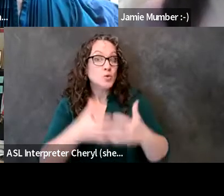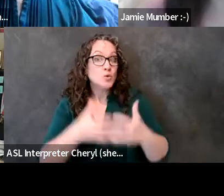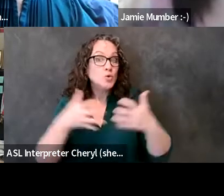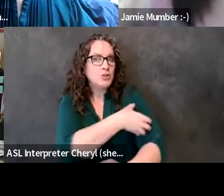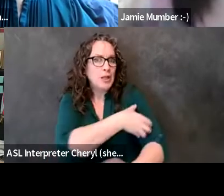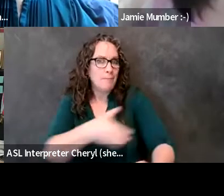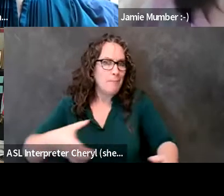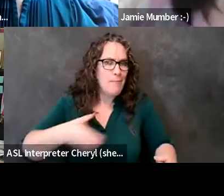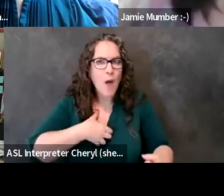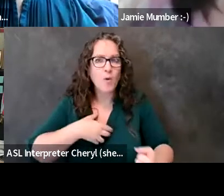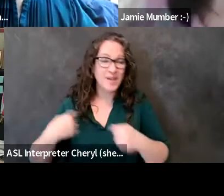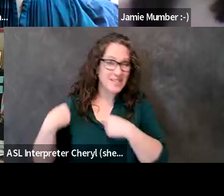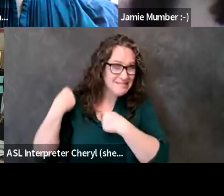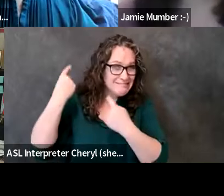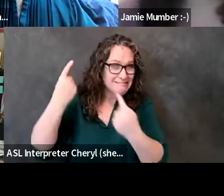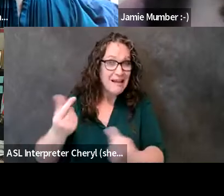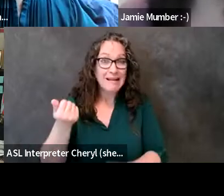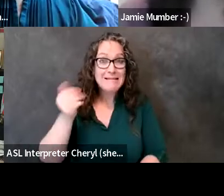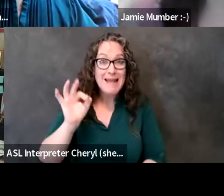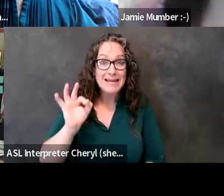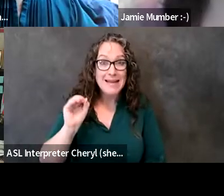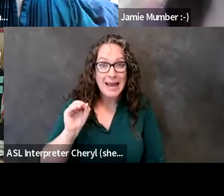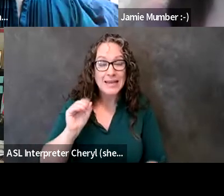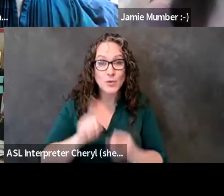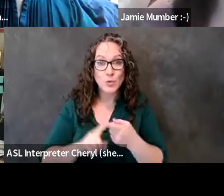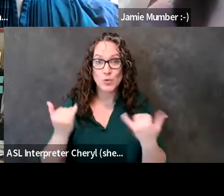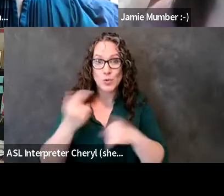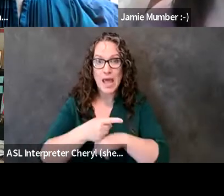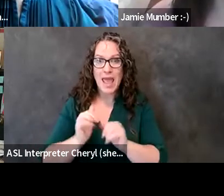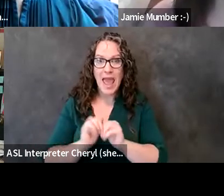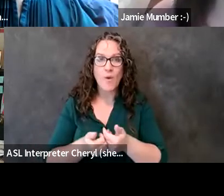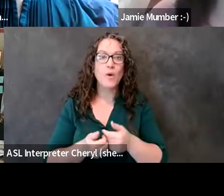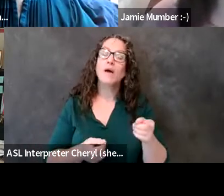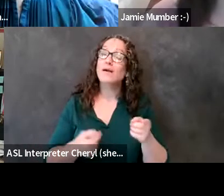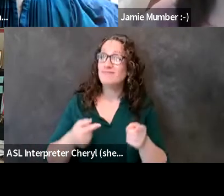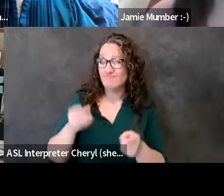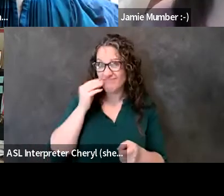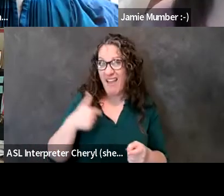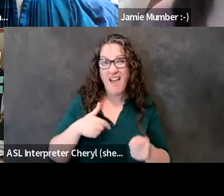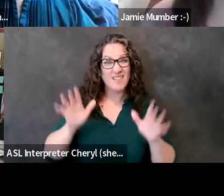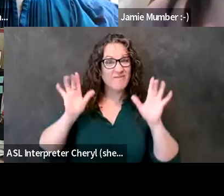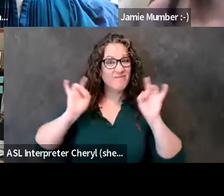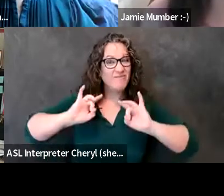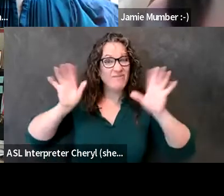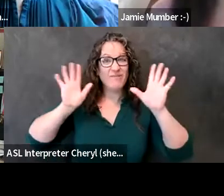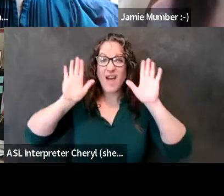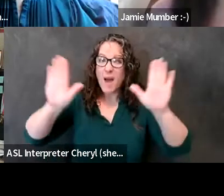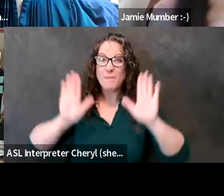i had fabulous teachers and mentors oh wow awesome you are also